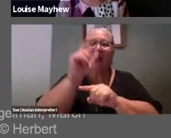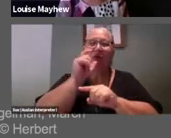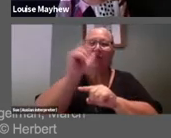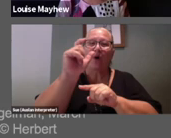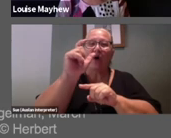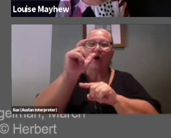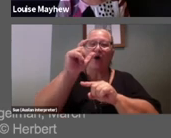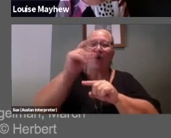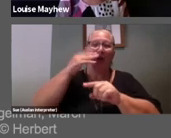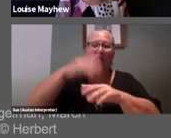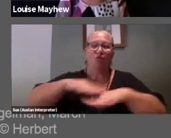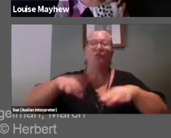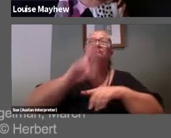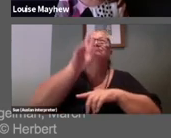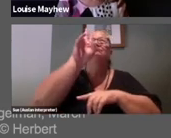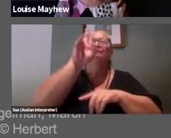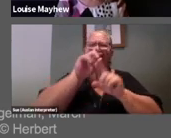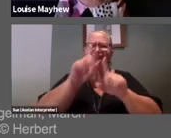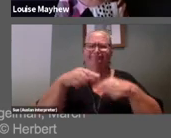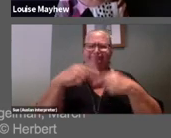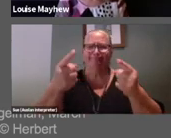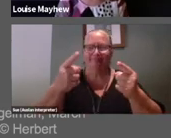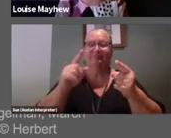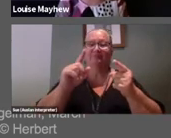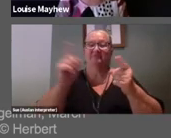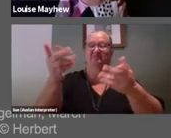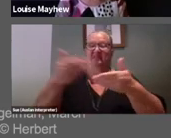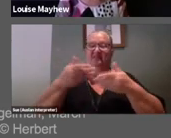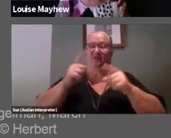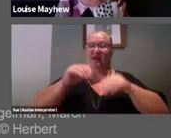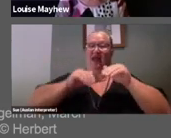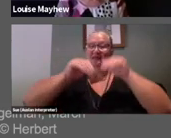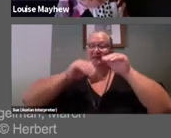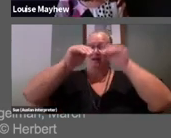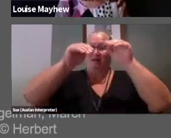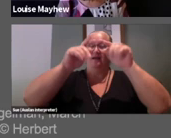But she provides us with a ladder and with a magnifying glass so